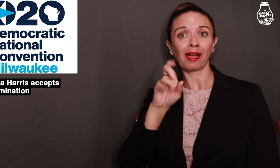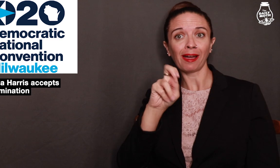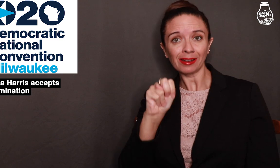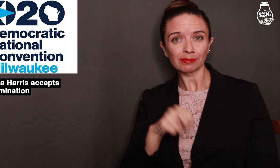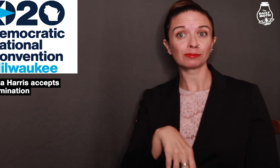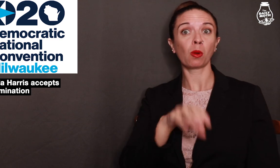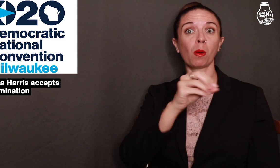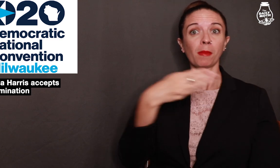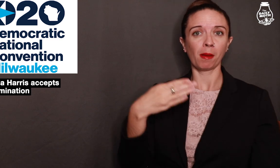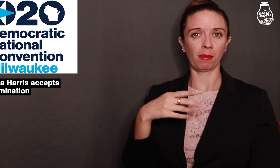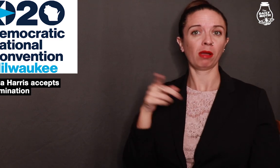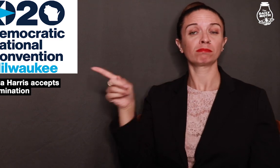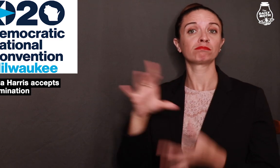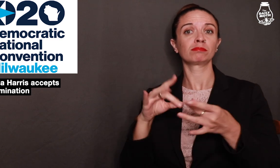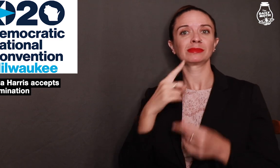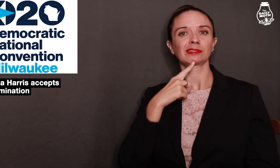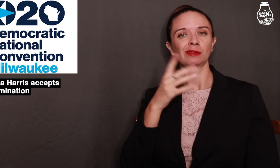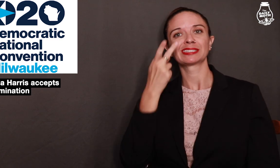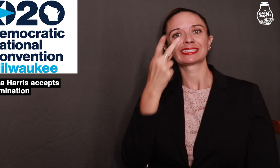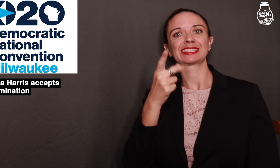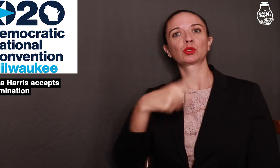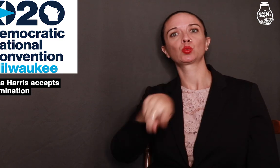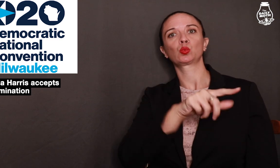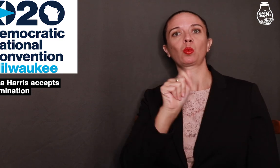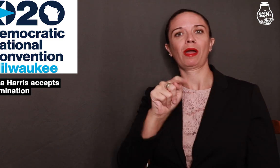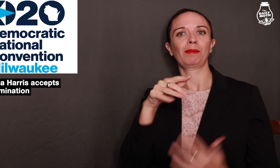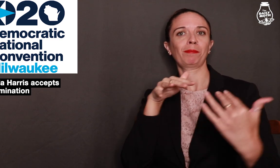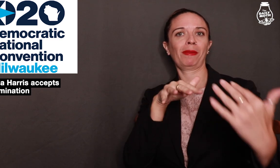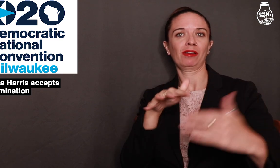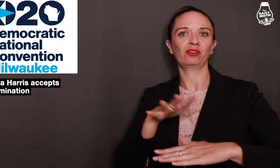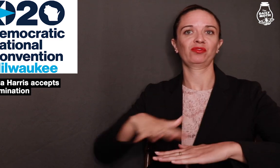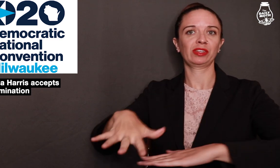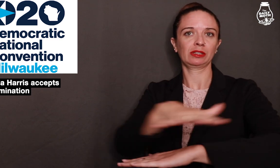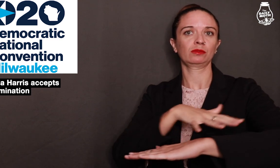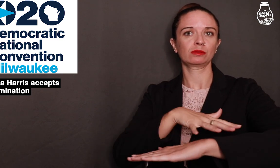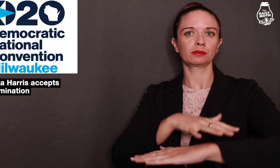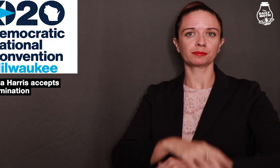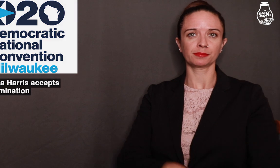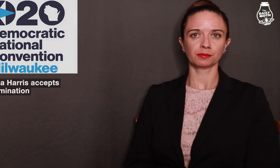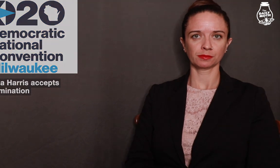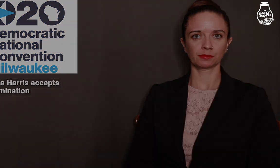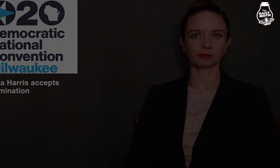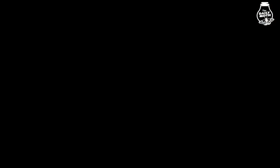Joe Biden, and Obama and said see you on the battlefield.